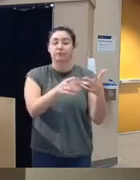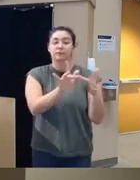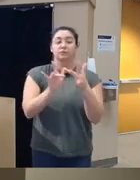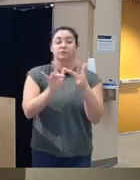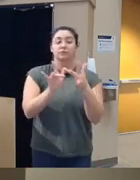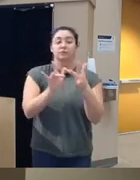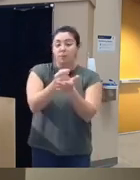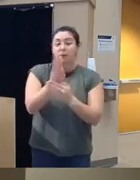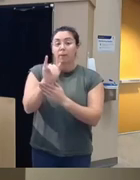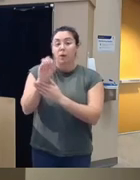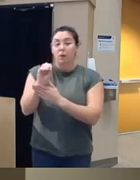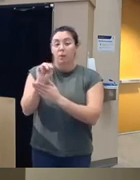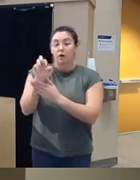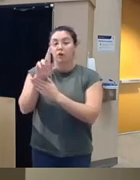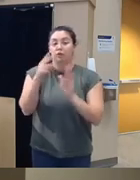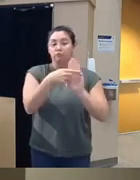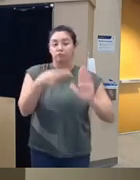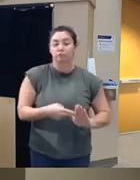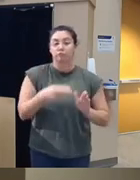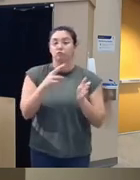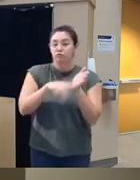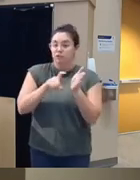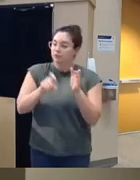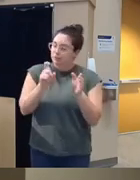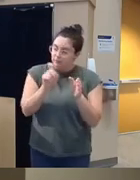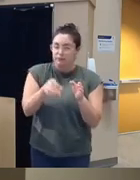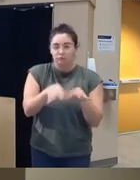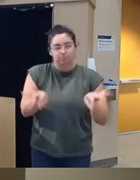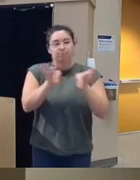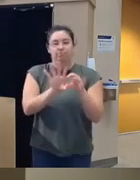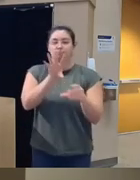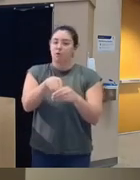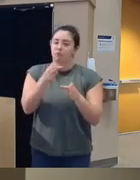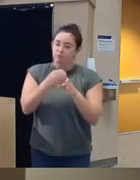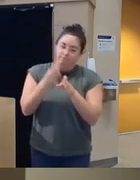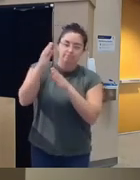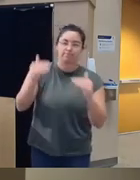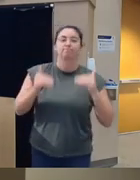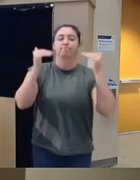are really going to be what's needed to advance the psychiatric field and then uh I don't have